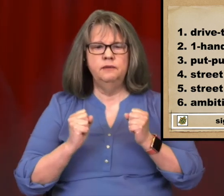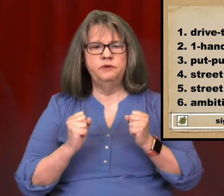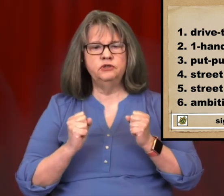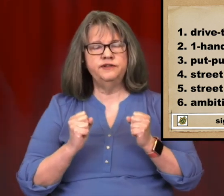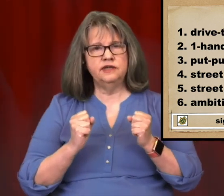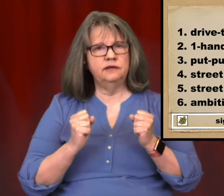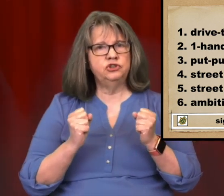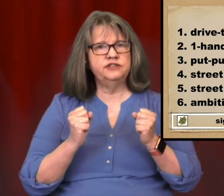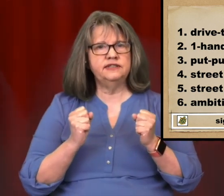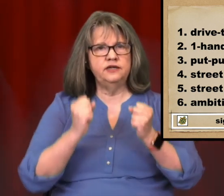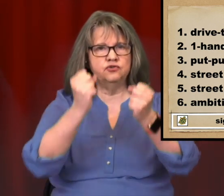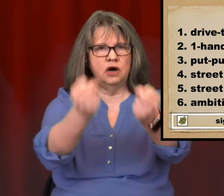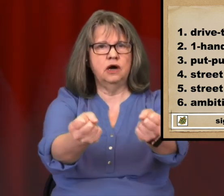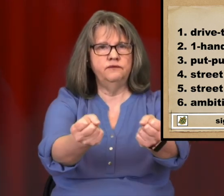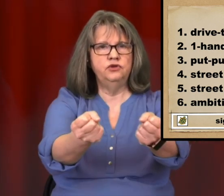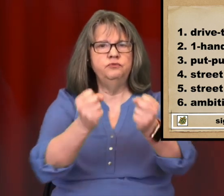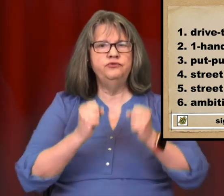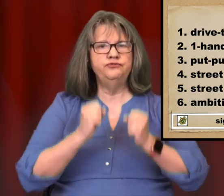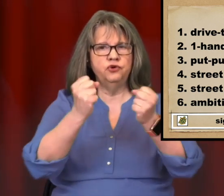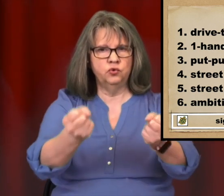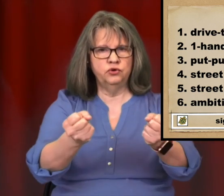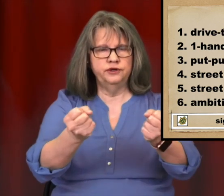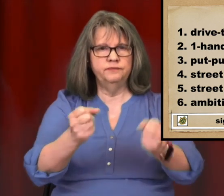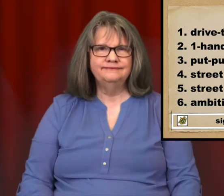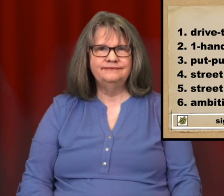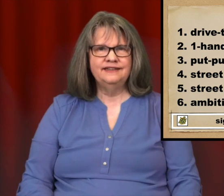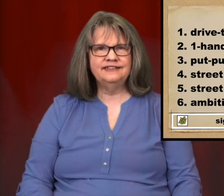But most of the time, just to say DRIVE, you move it forward.